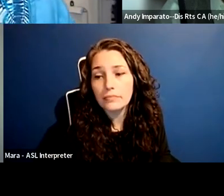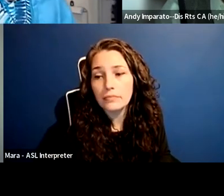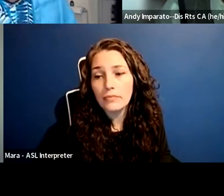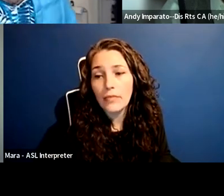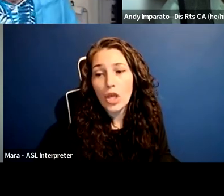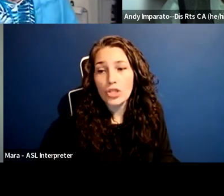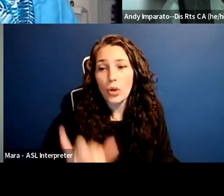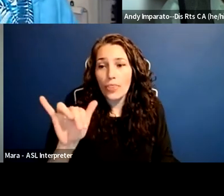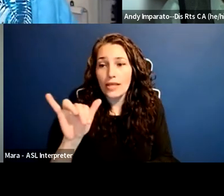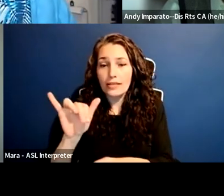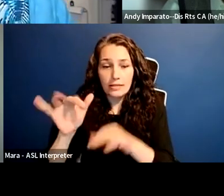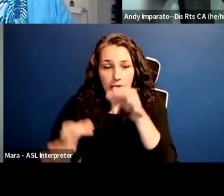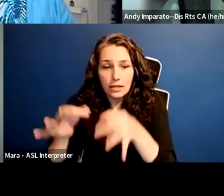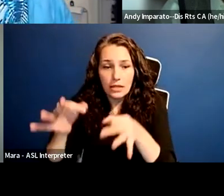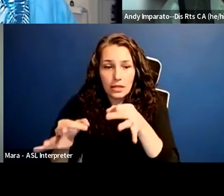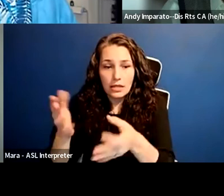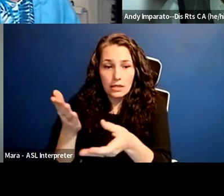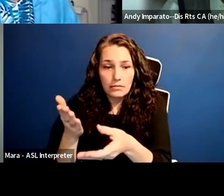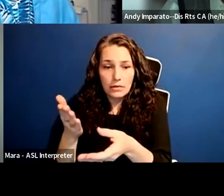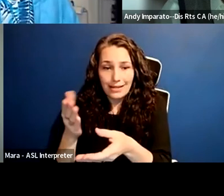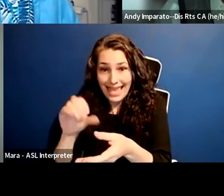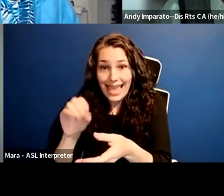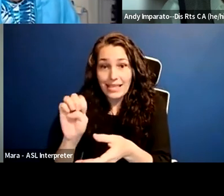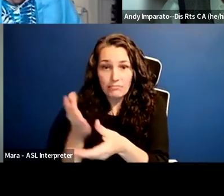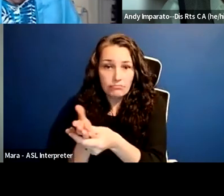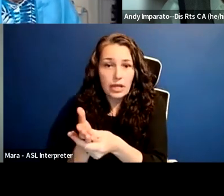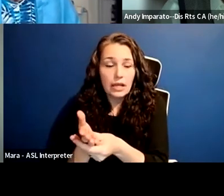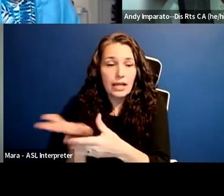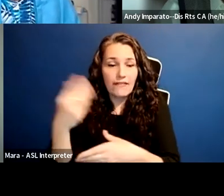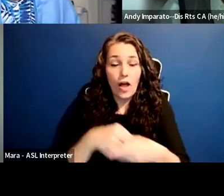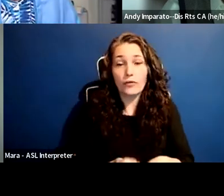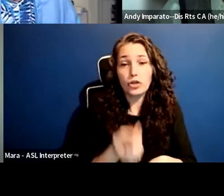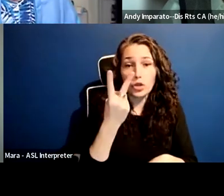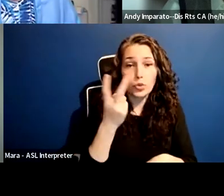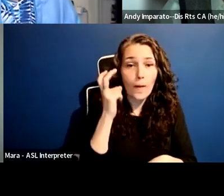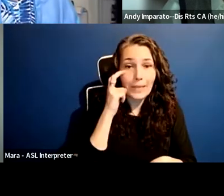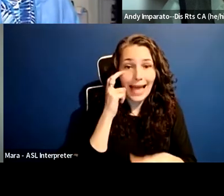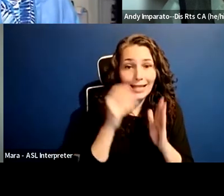who are blind who sued the L.A. Community College District,